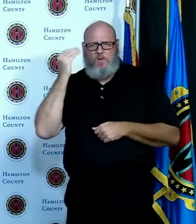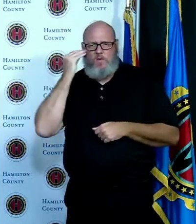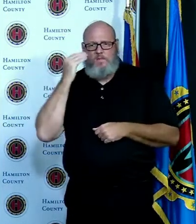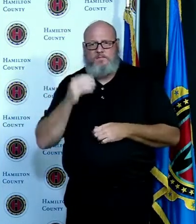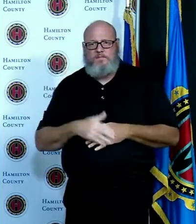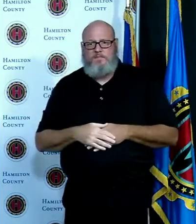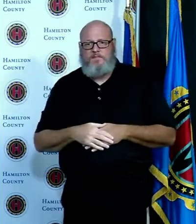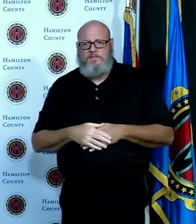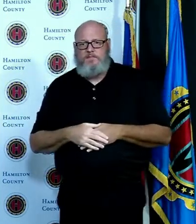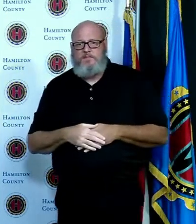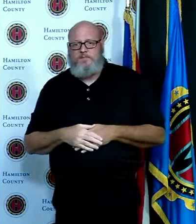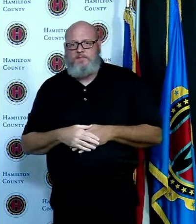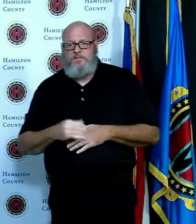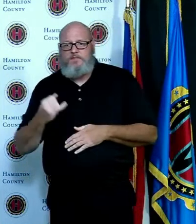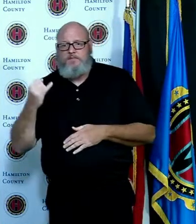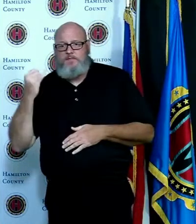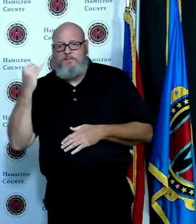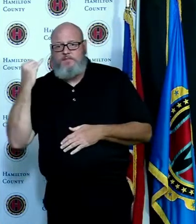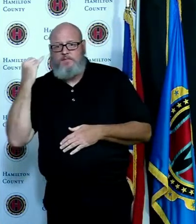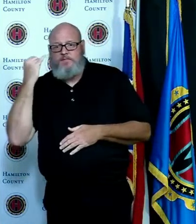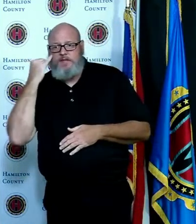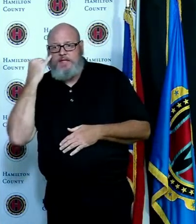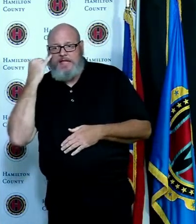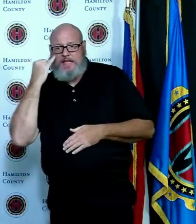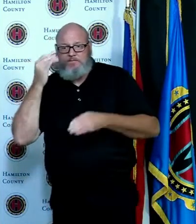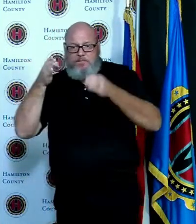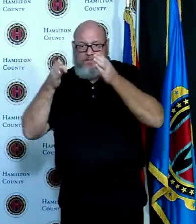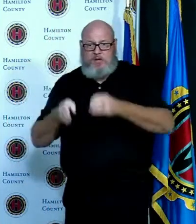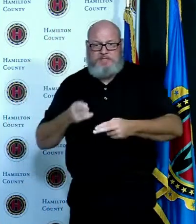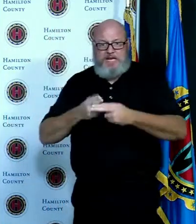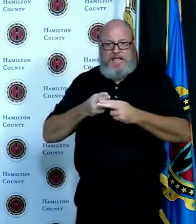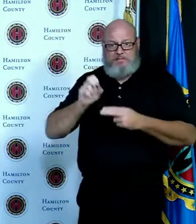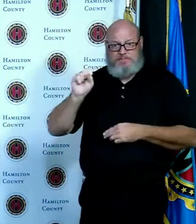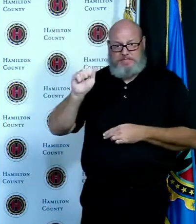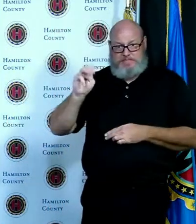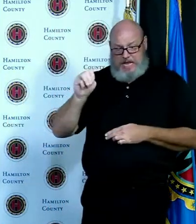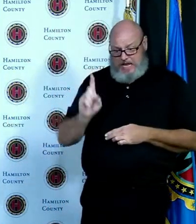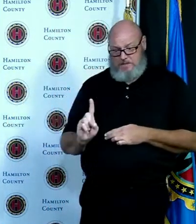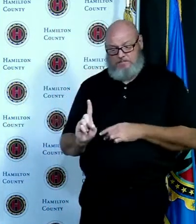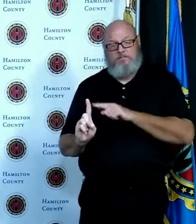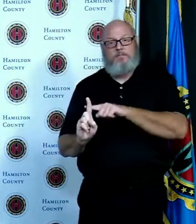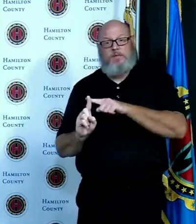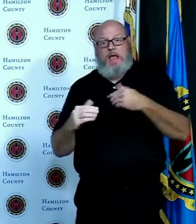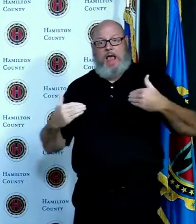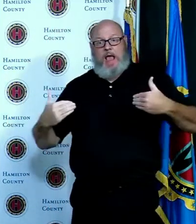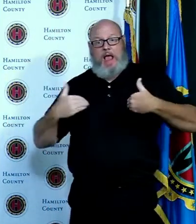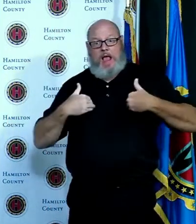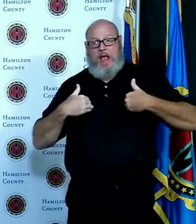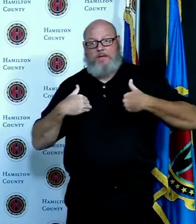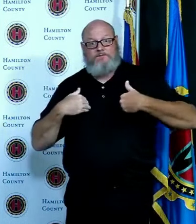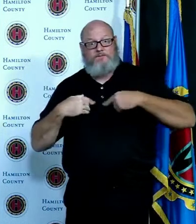it's easier to follow individuals if Sam becomes positive for Covid-19 anyone that is within six